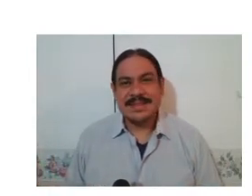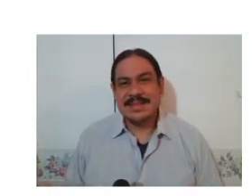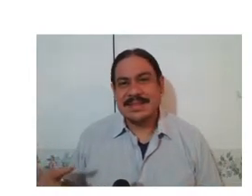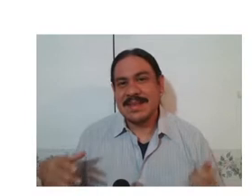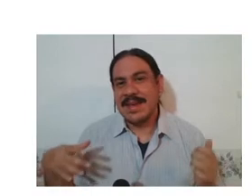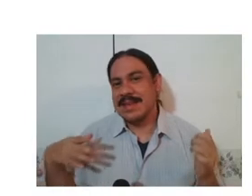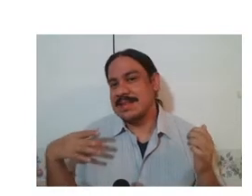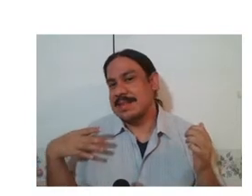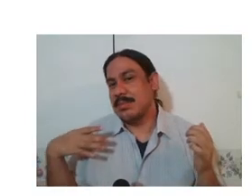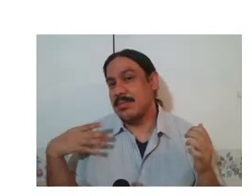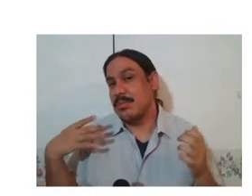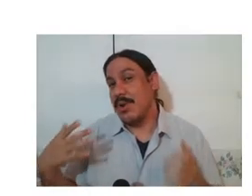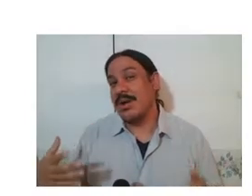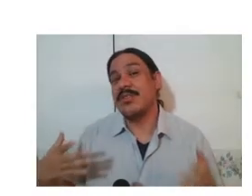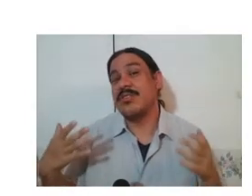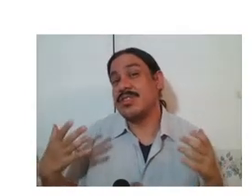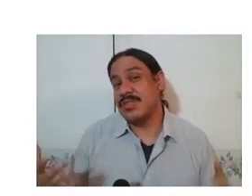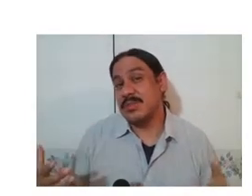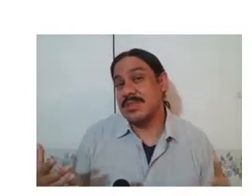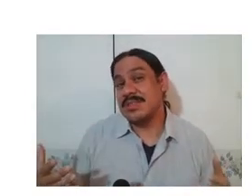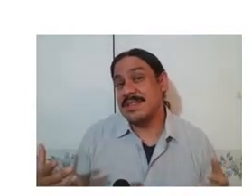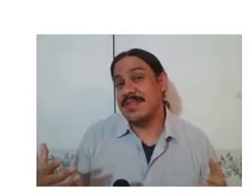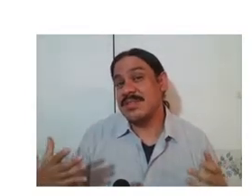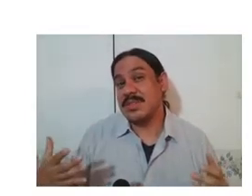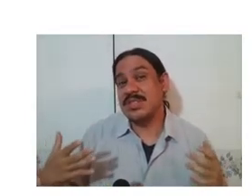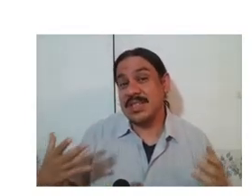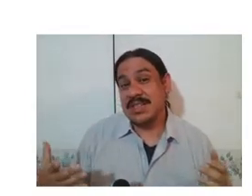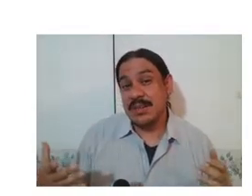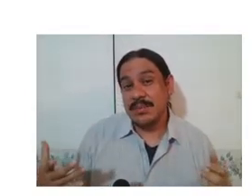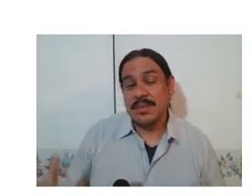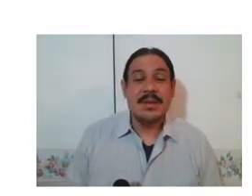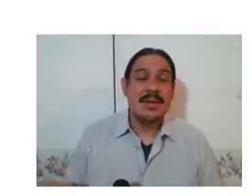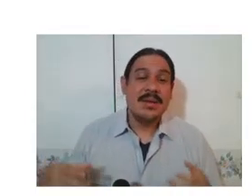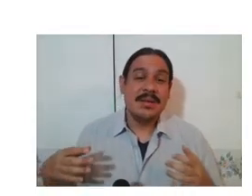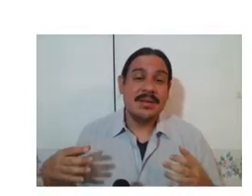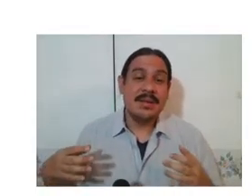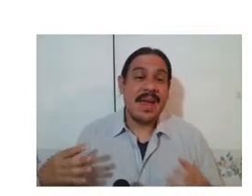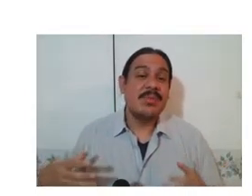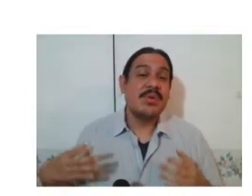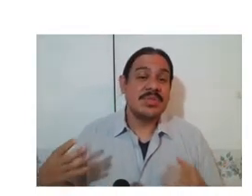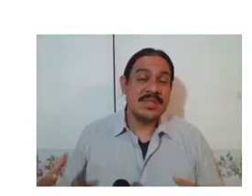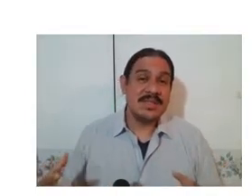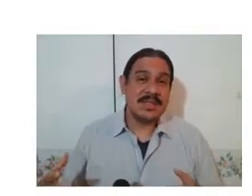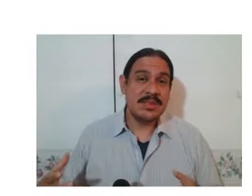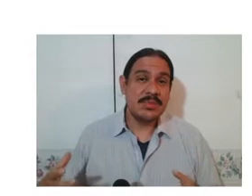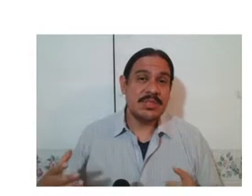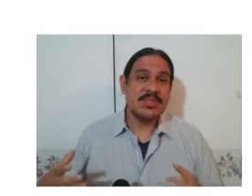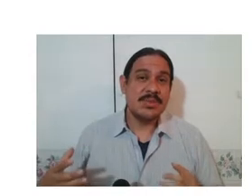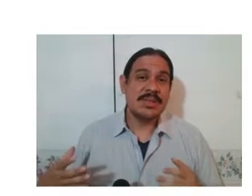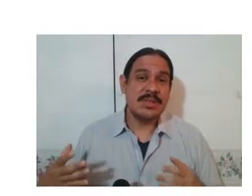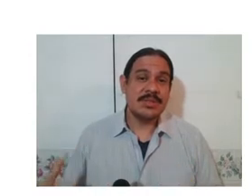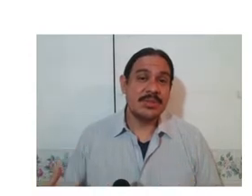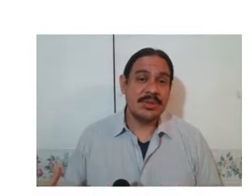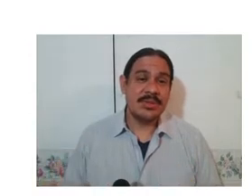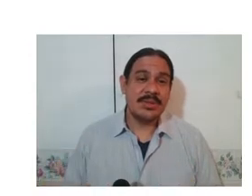american sign language you can click on that link on the pdf of this video